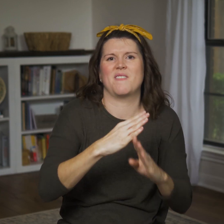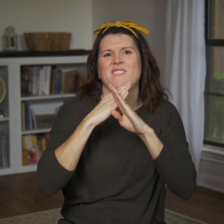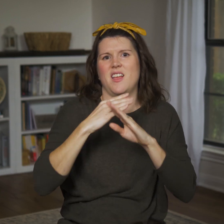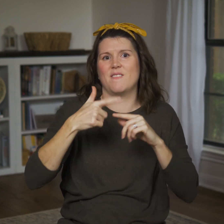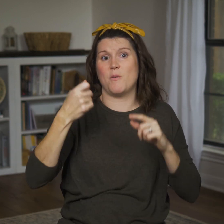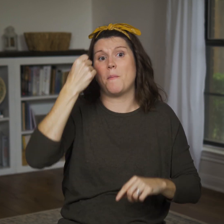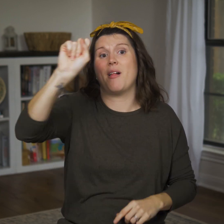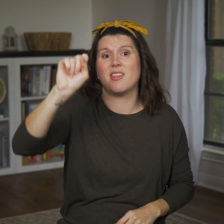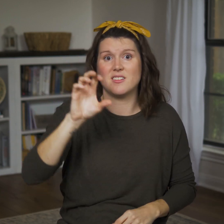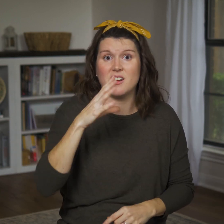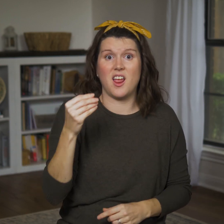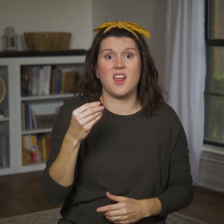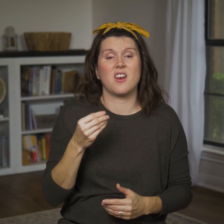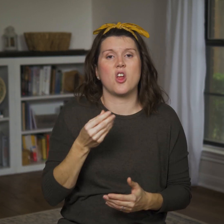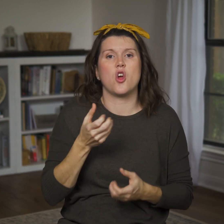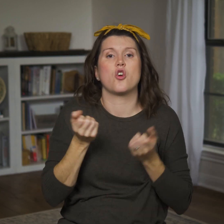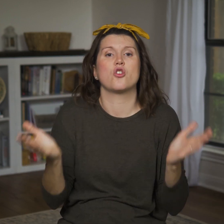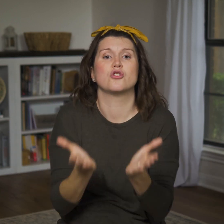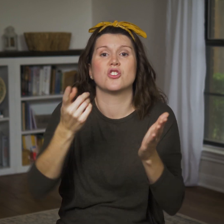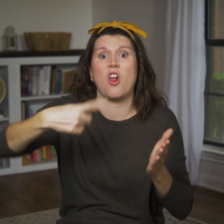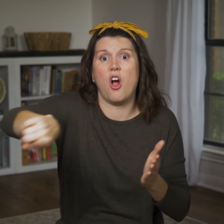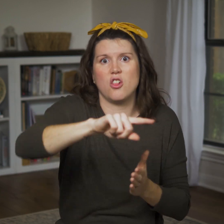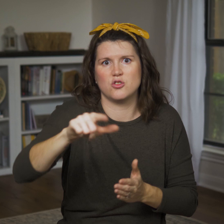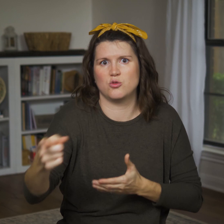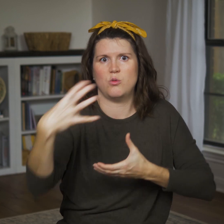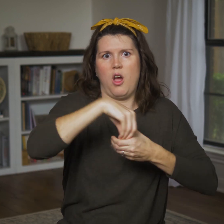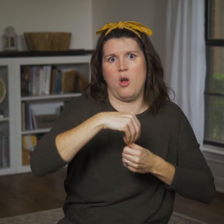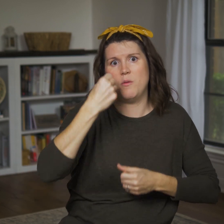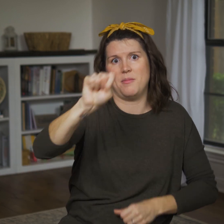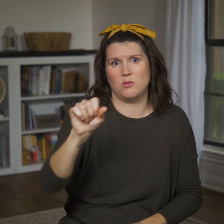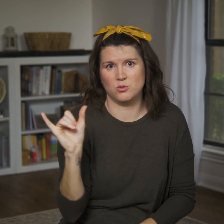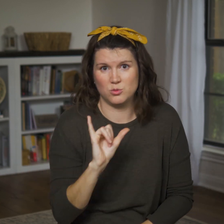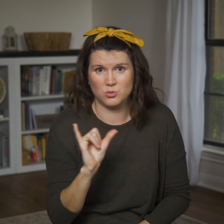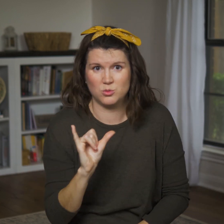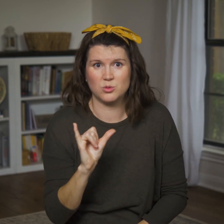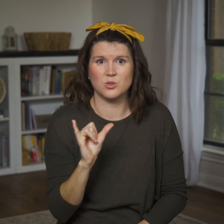from rebelling or enticing others into rebellion,